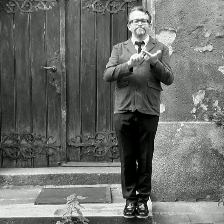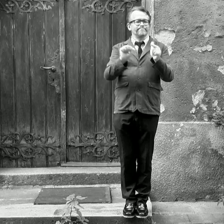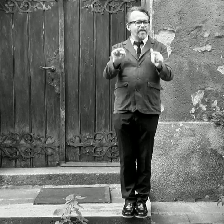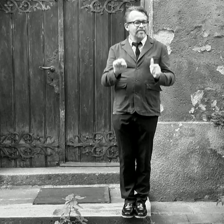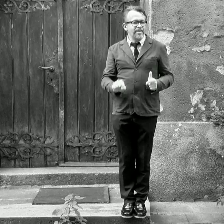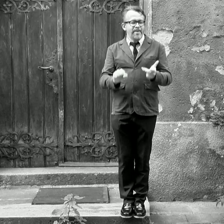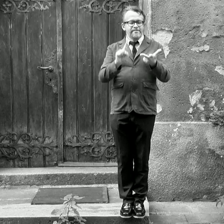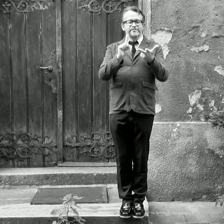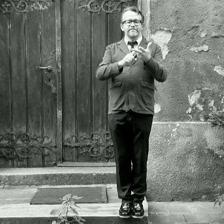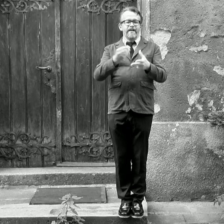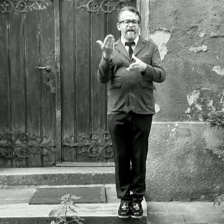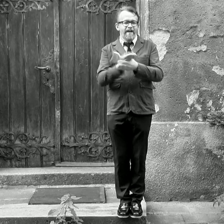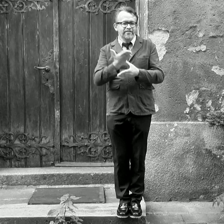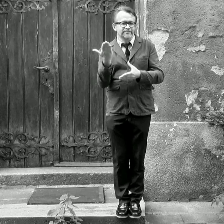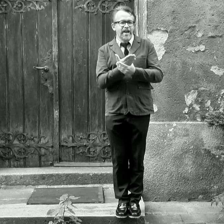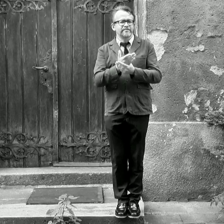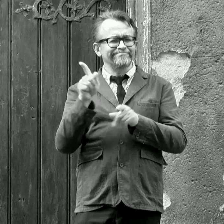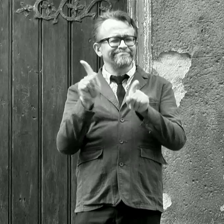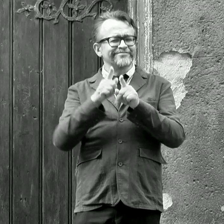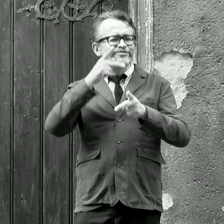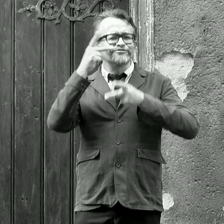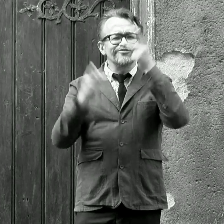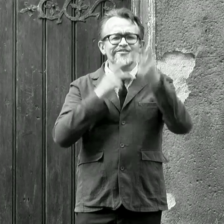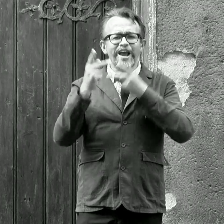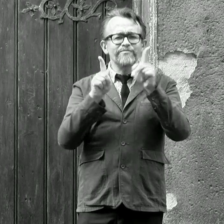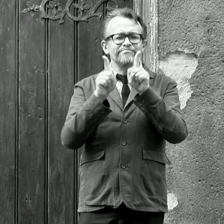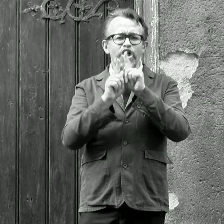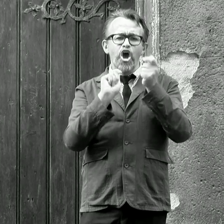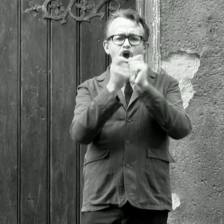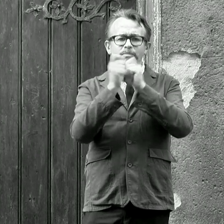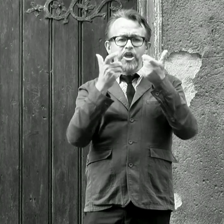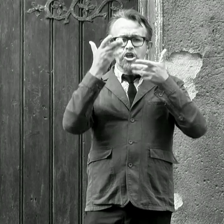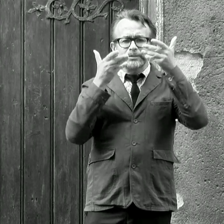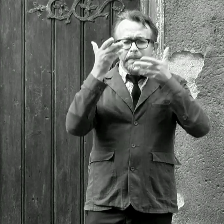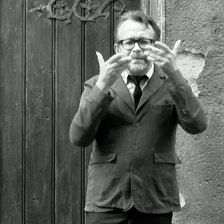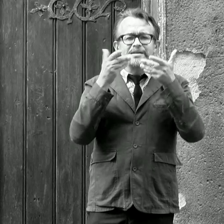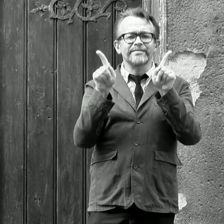The majority is describing scenes of one or three persons painted in the short perspective.